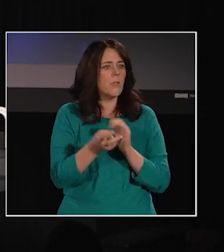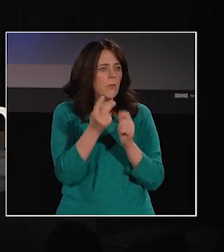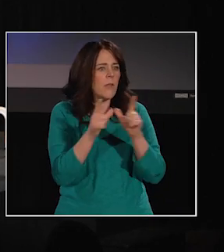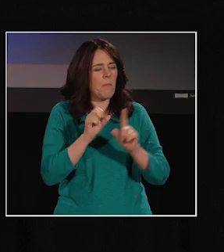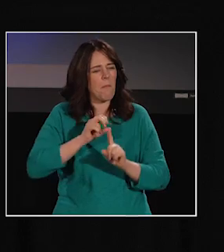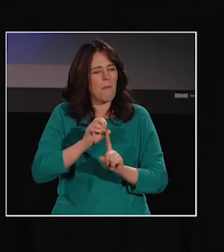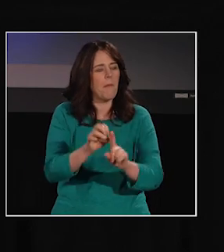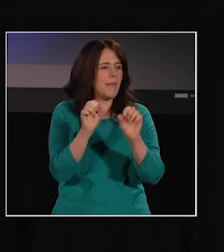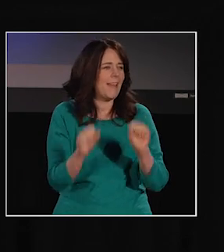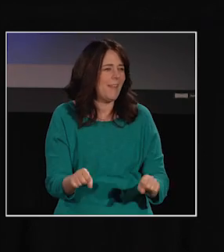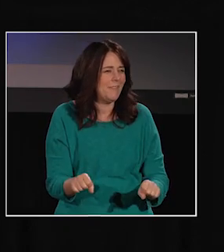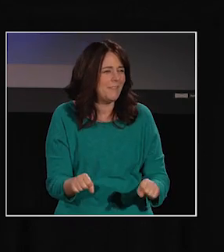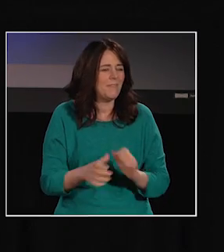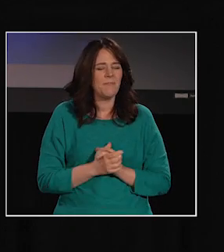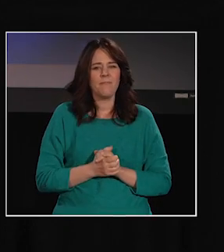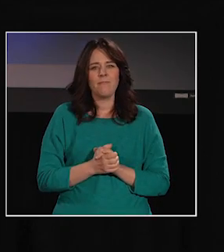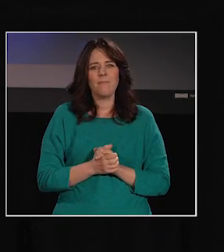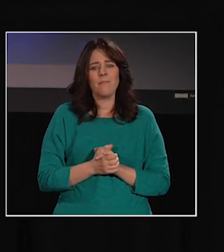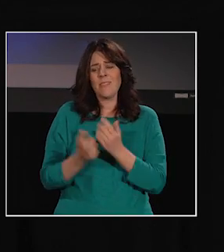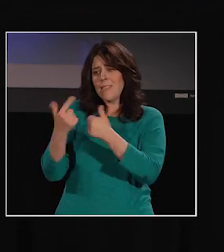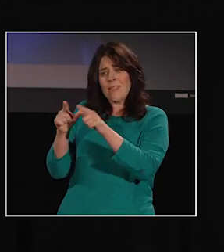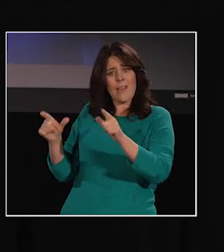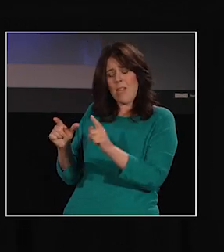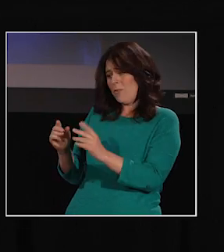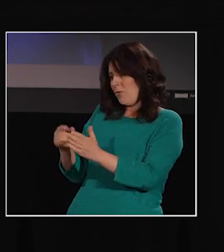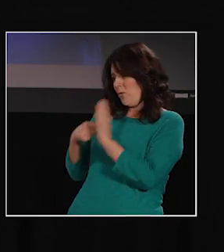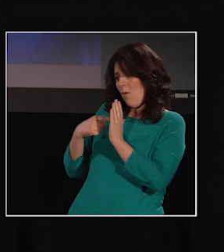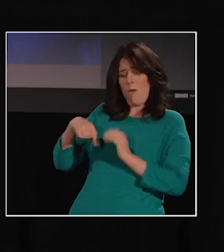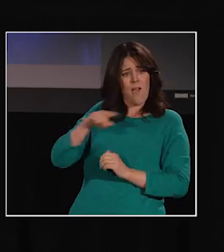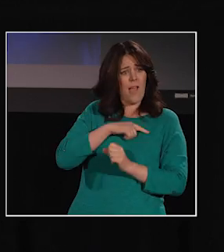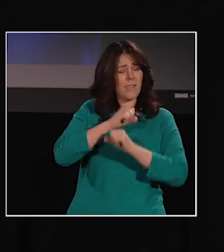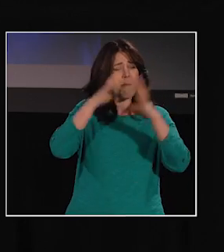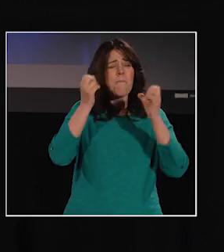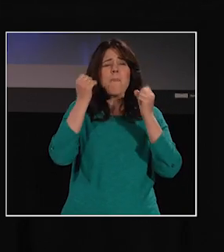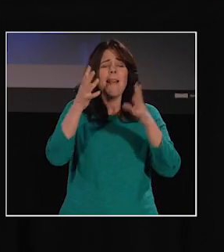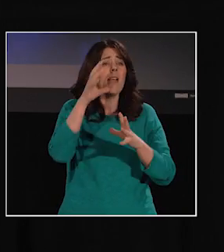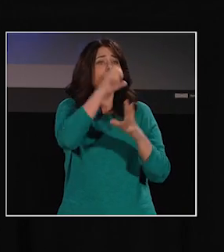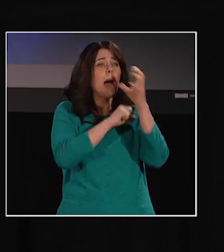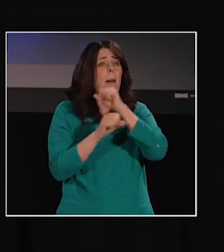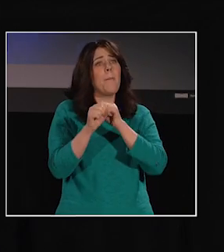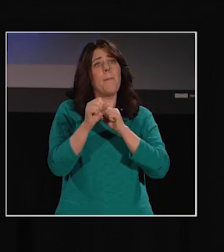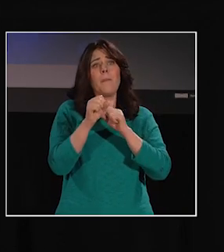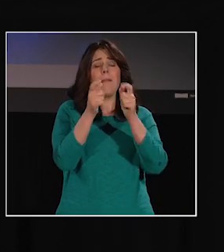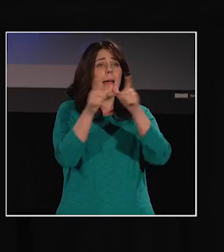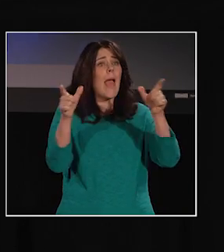Signed languages have shown us that many everyday assumptions that we have about language,